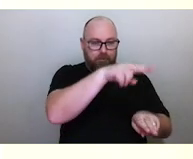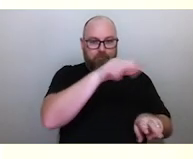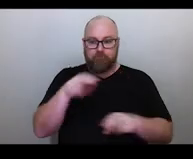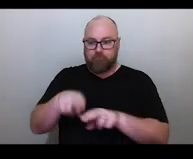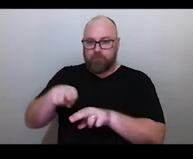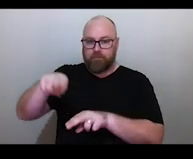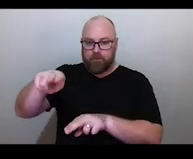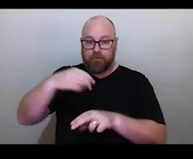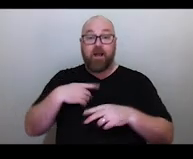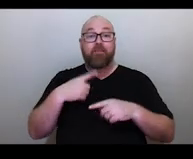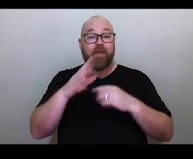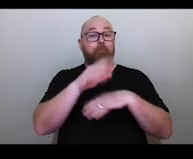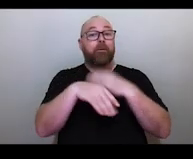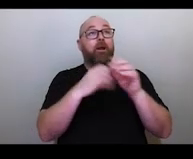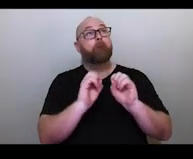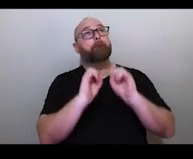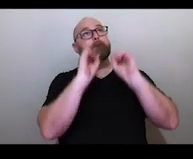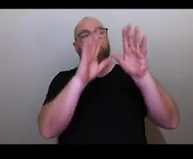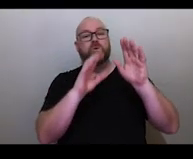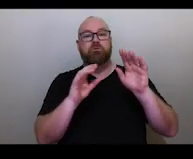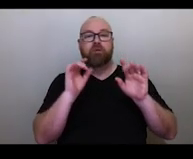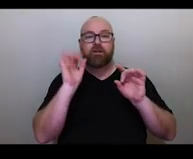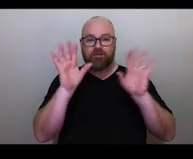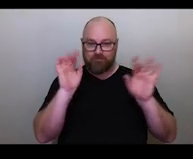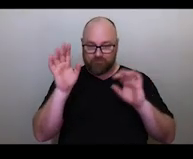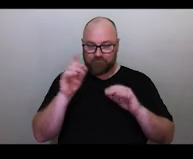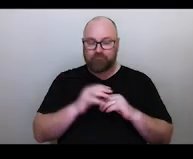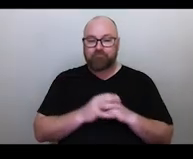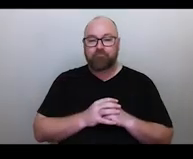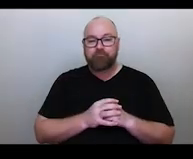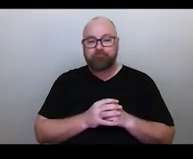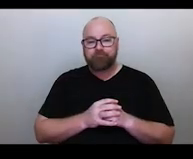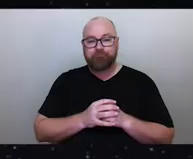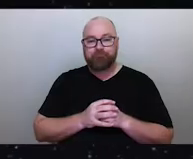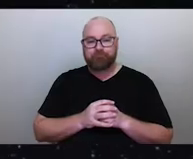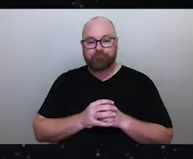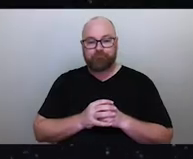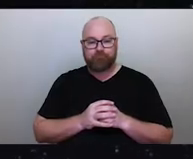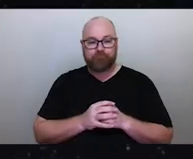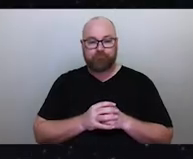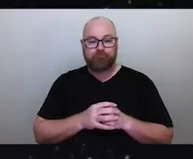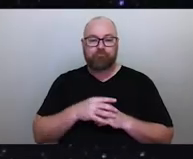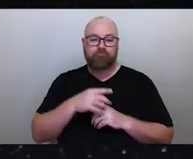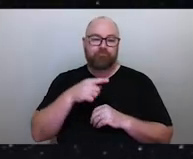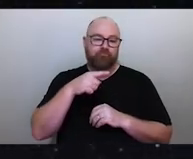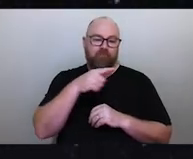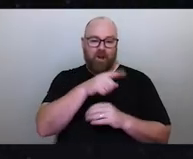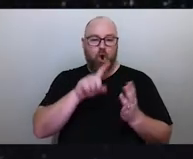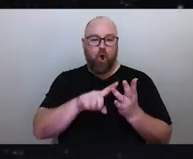become (Useum) and (Seg). The stars we see today as the belt and scabbard of Orion